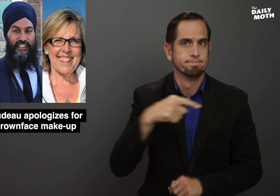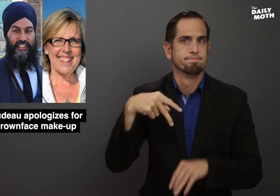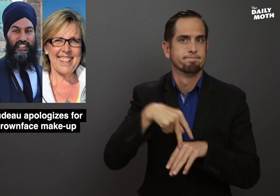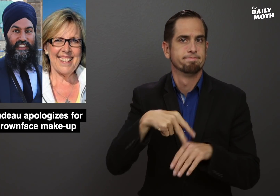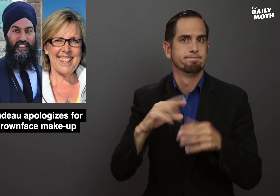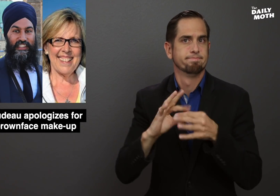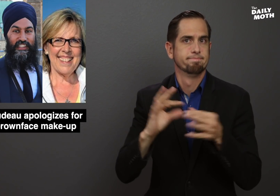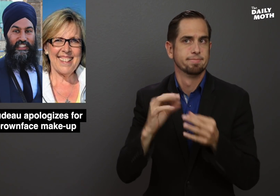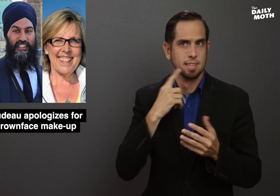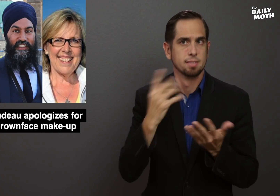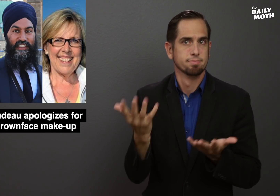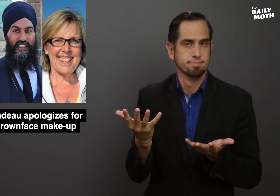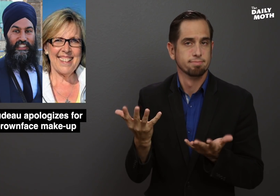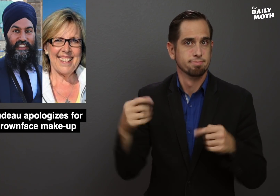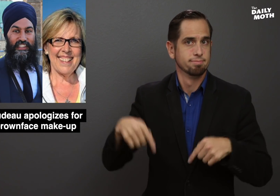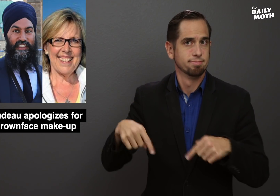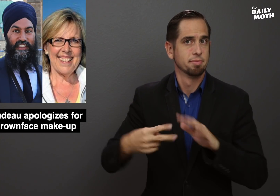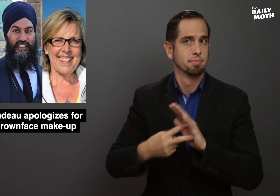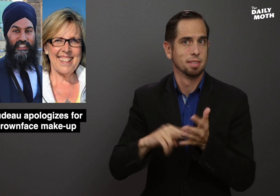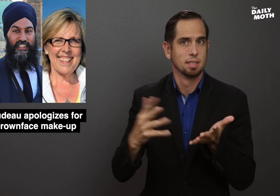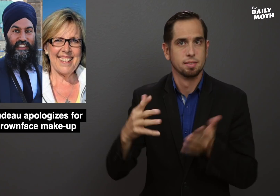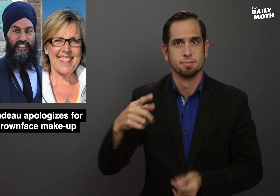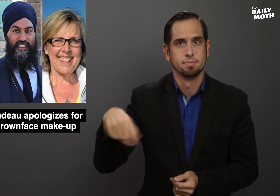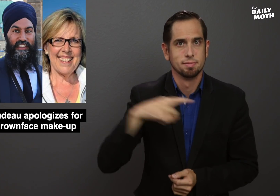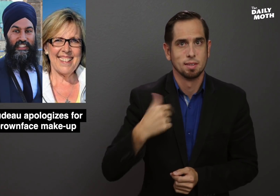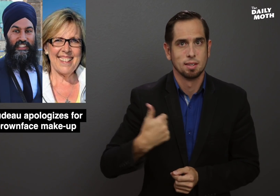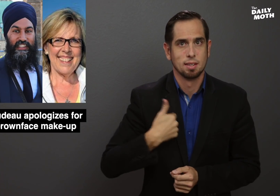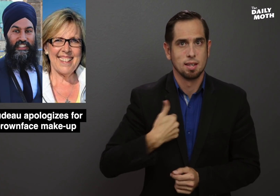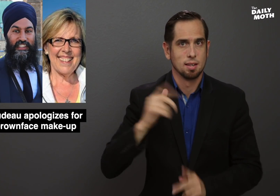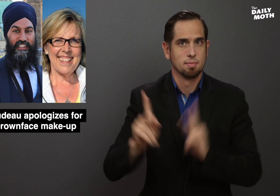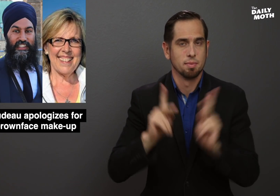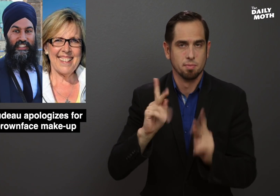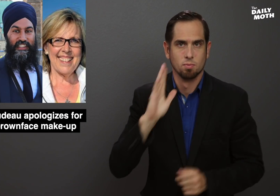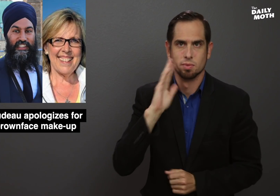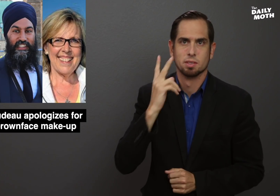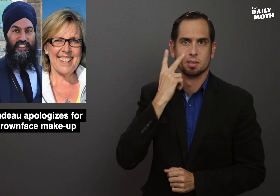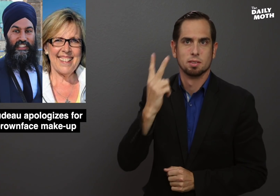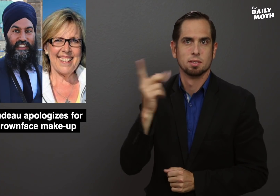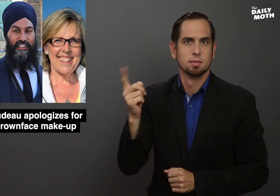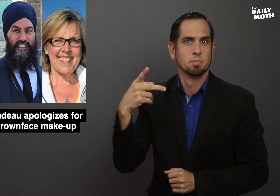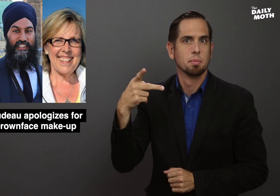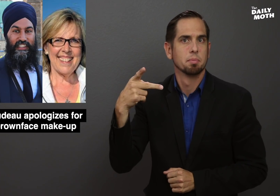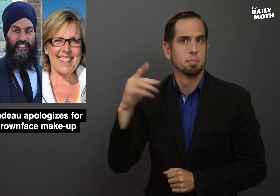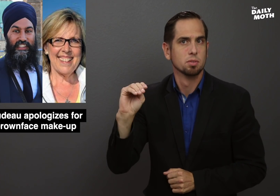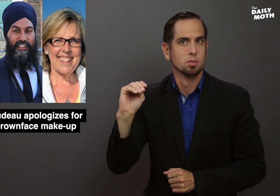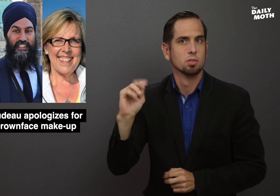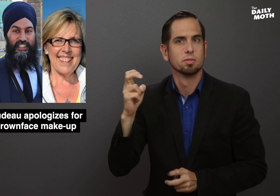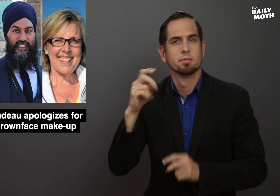said this means Canadians are going to see the prime minister